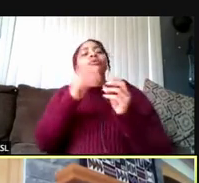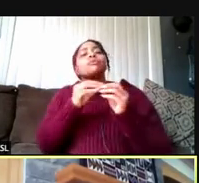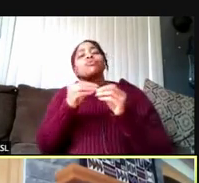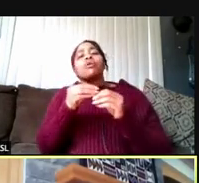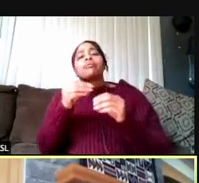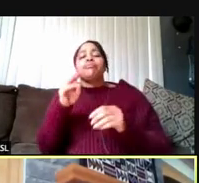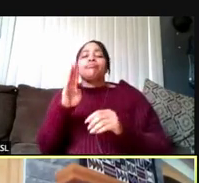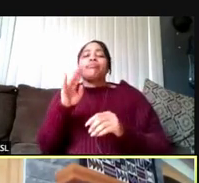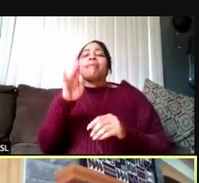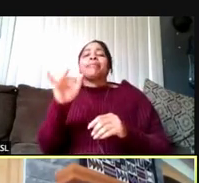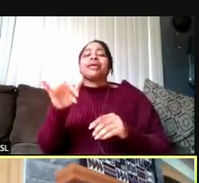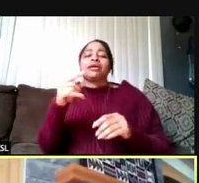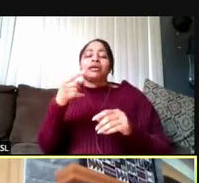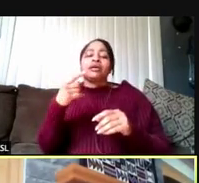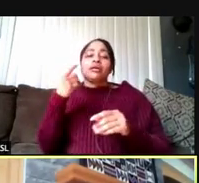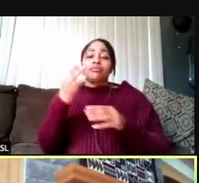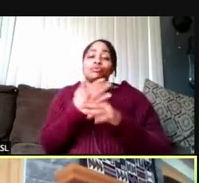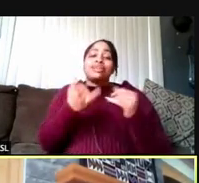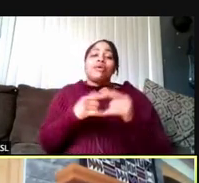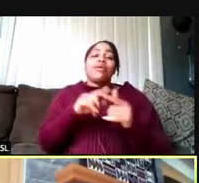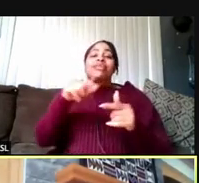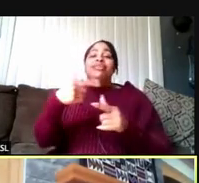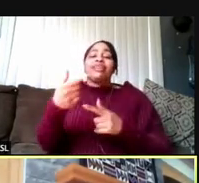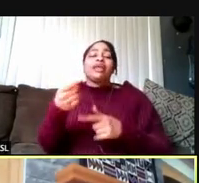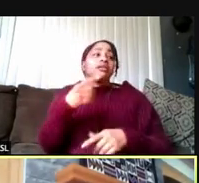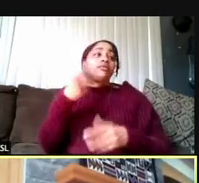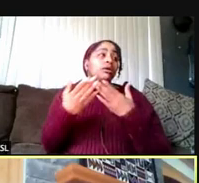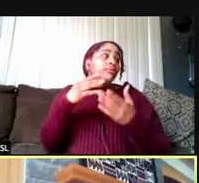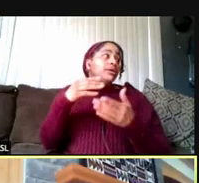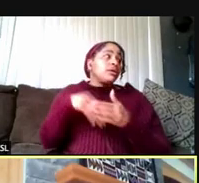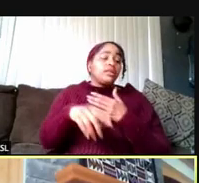And my hope is that perhaps in the summer and fall,